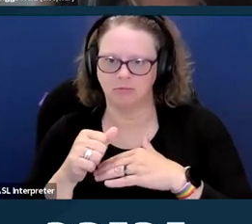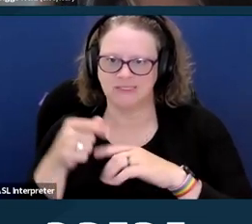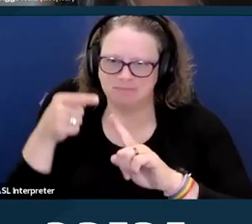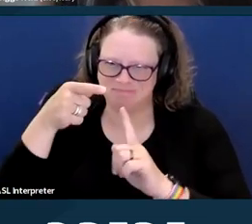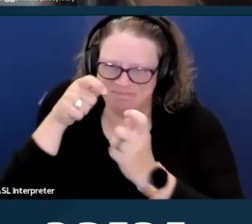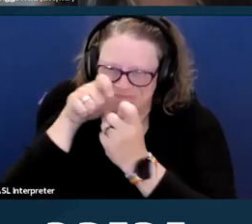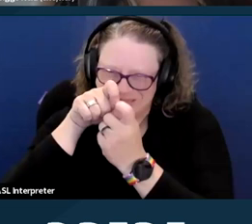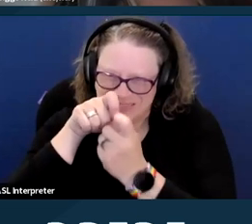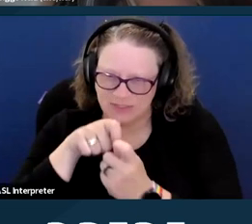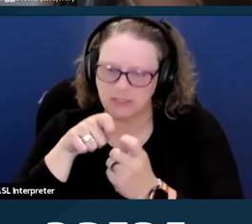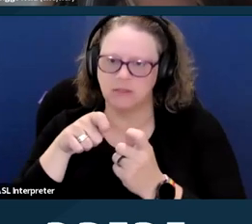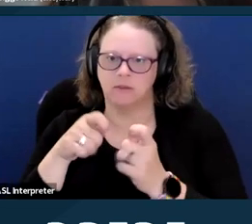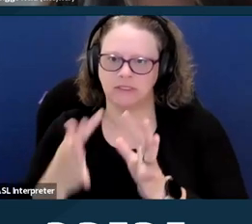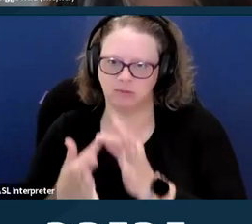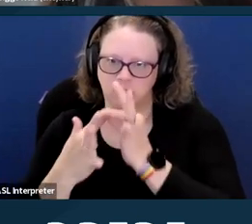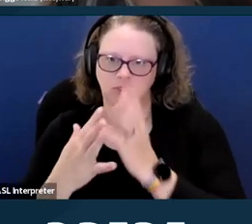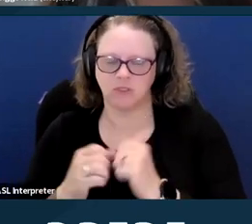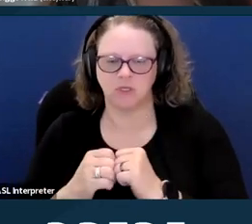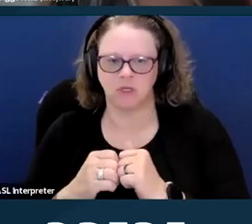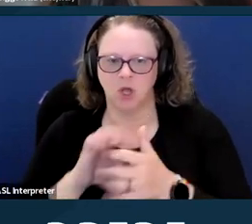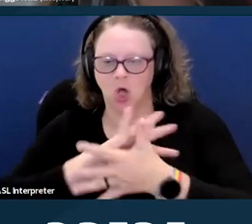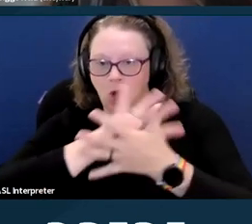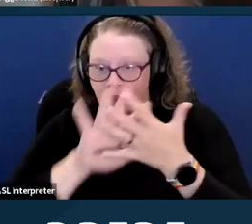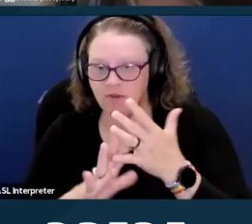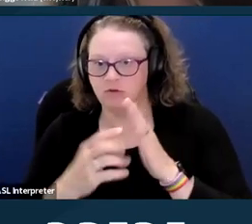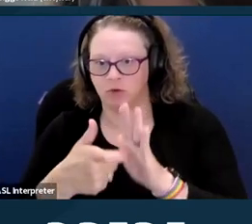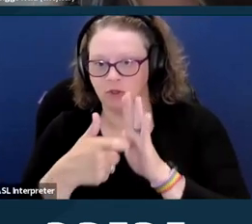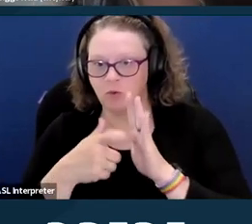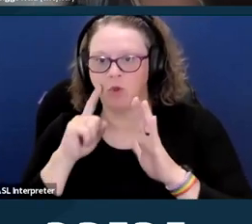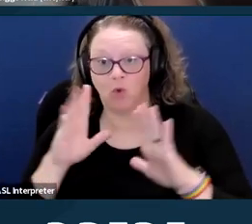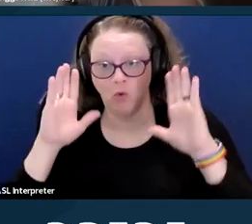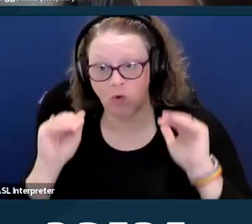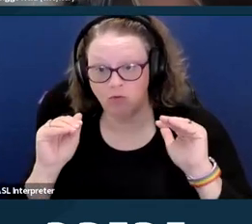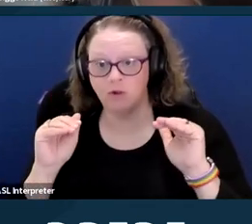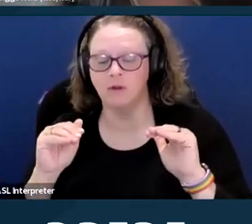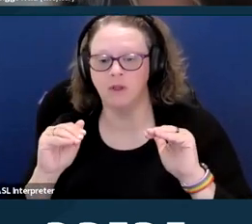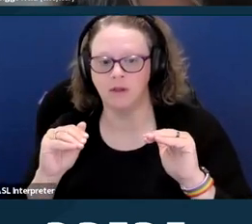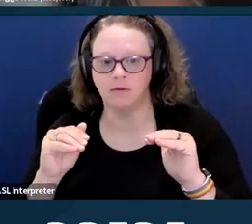All of these regulations will hopefully result in much better experiences